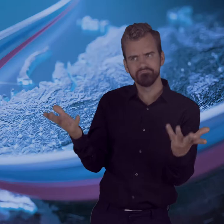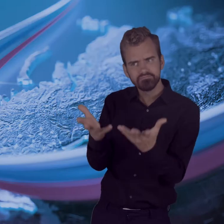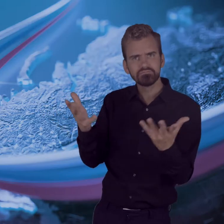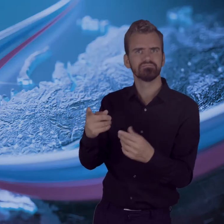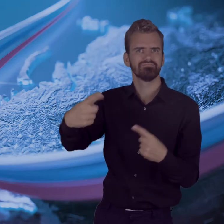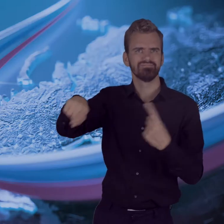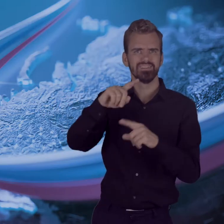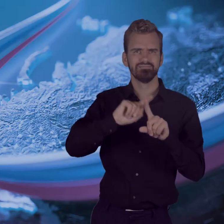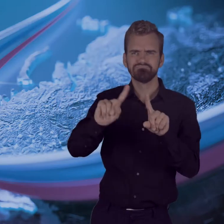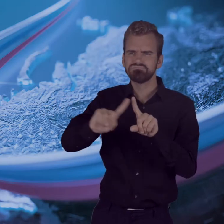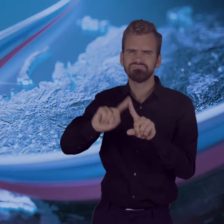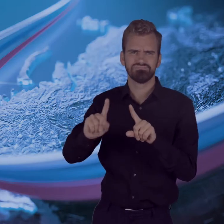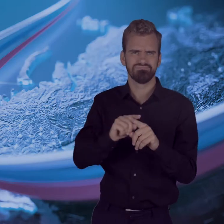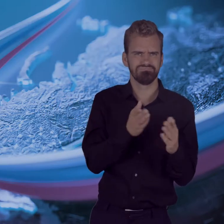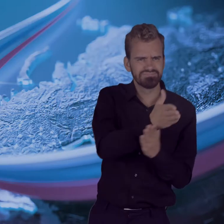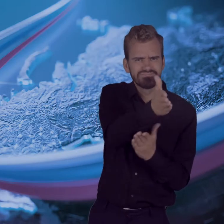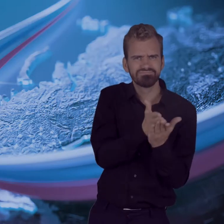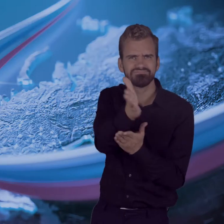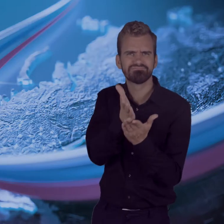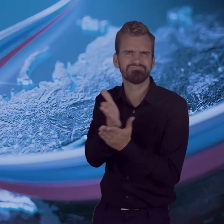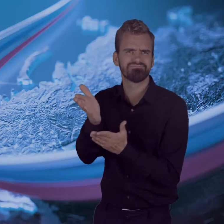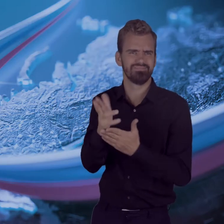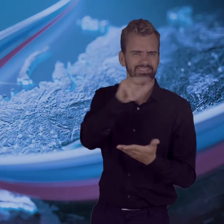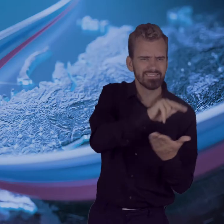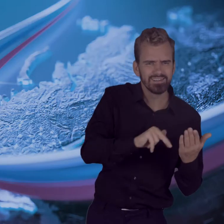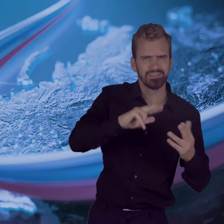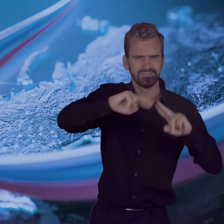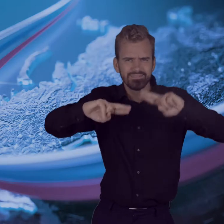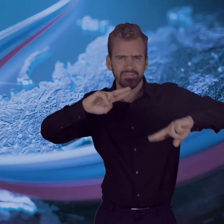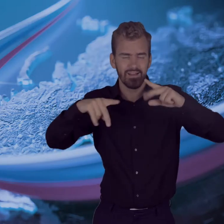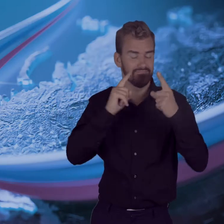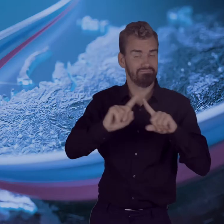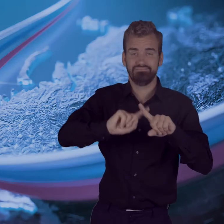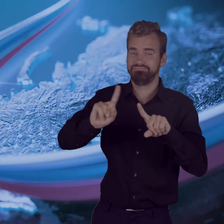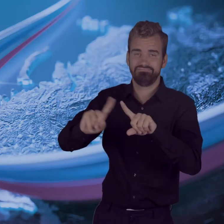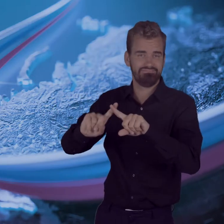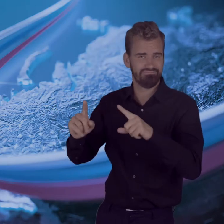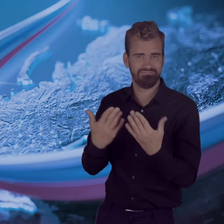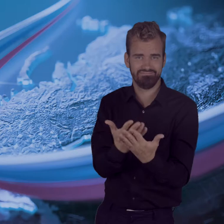of Deaf artists, rallying masters of various fields of art,